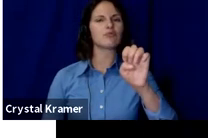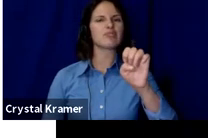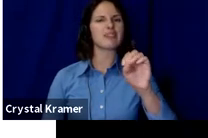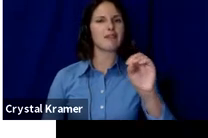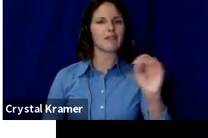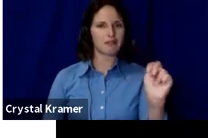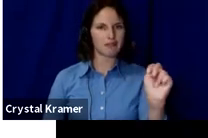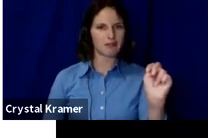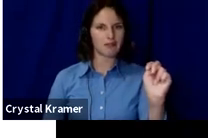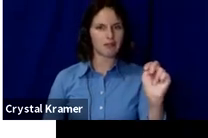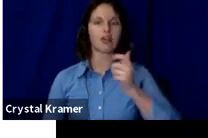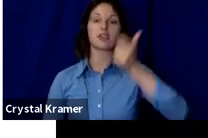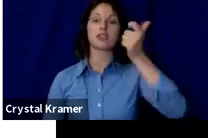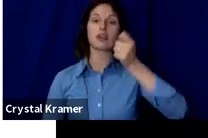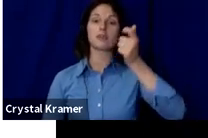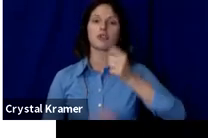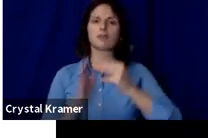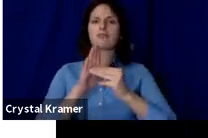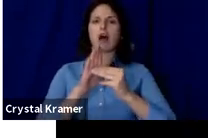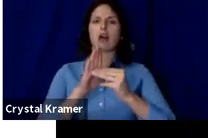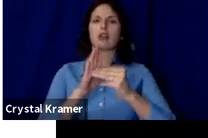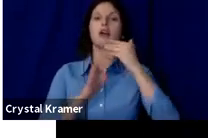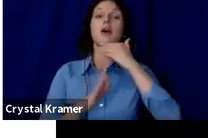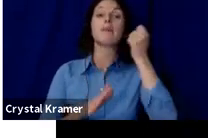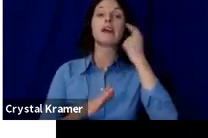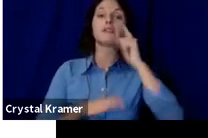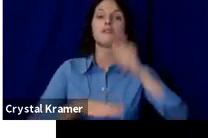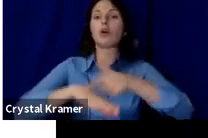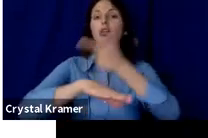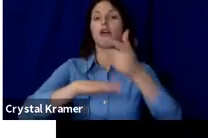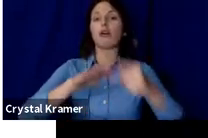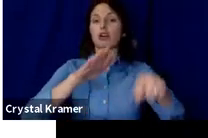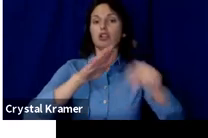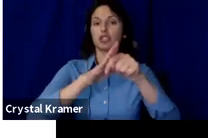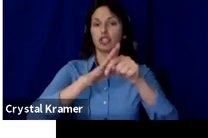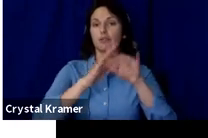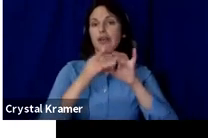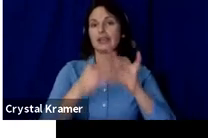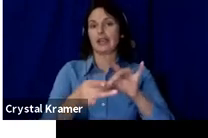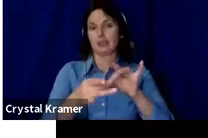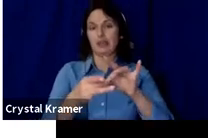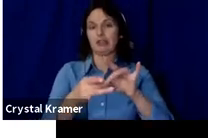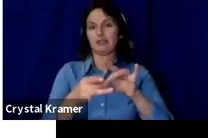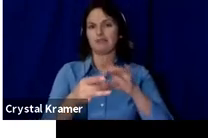They're adeal for long‑term engagement, so not the best if you have one show or one